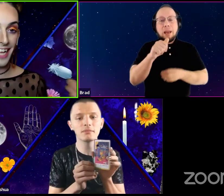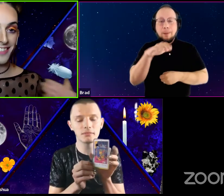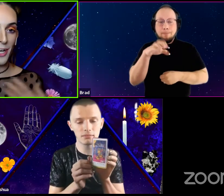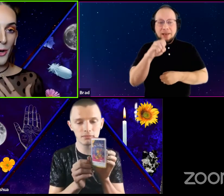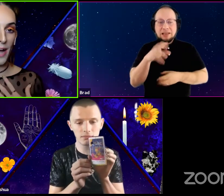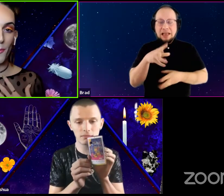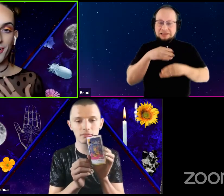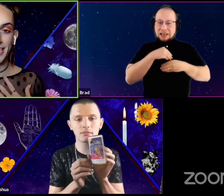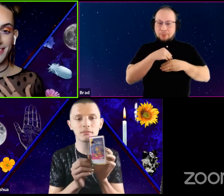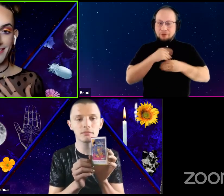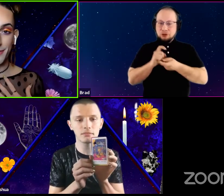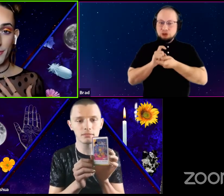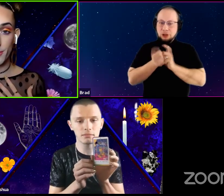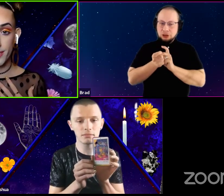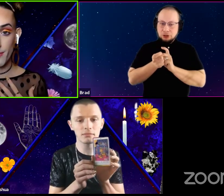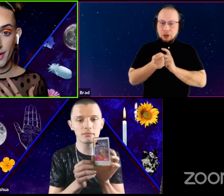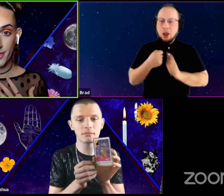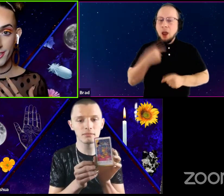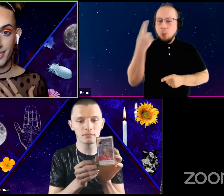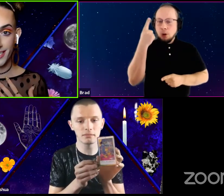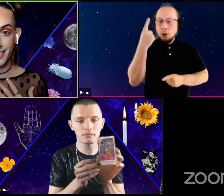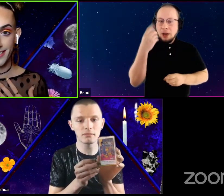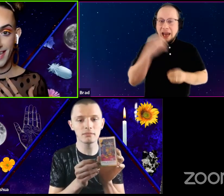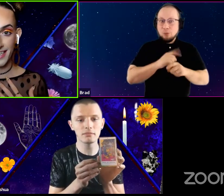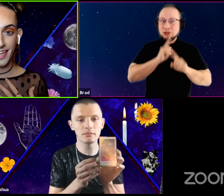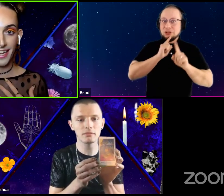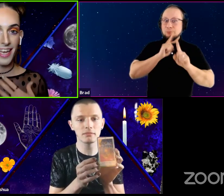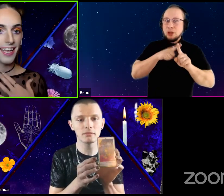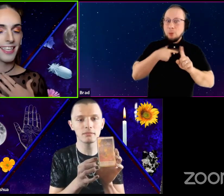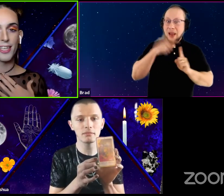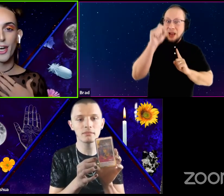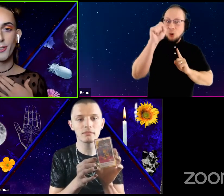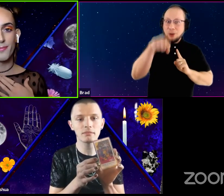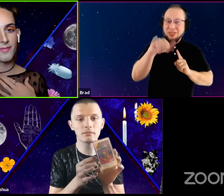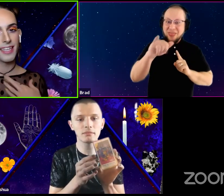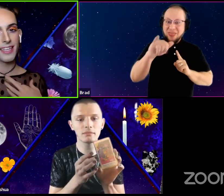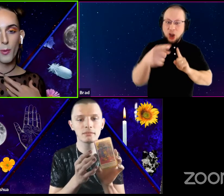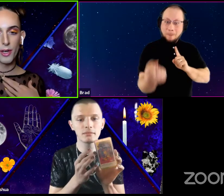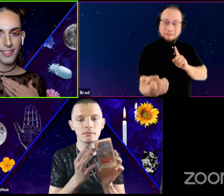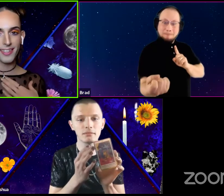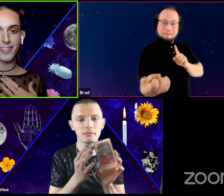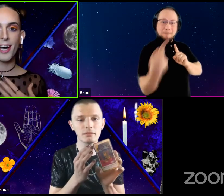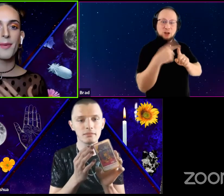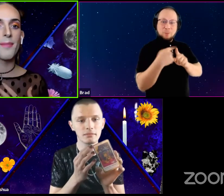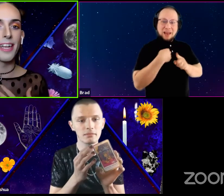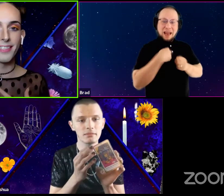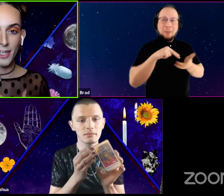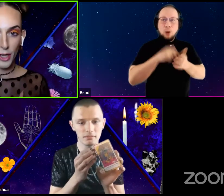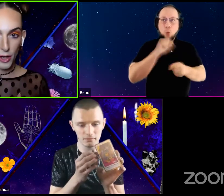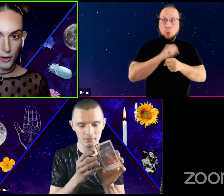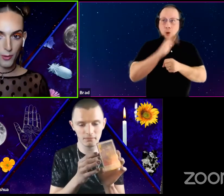And so I wonder if in response to my question, it's saying like, you know, work is going to come and it's going to go.